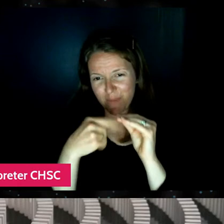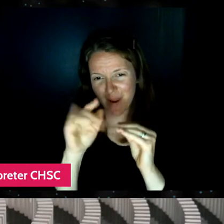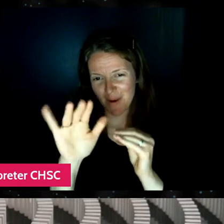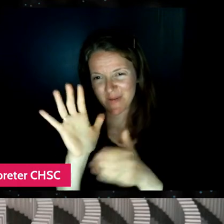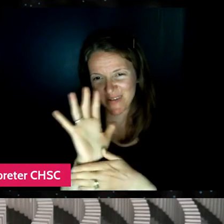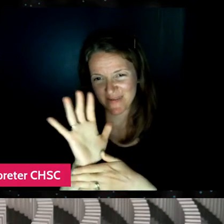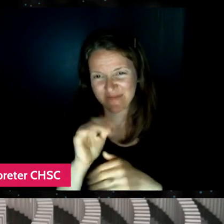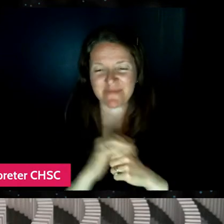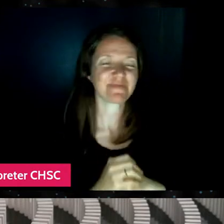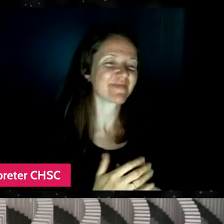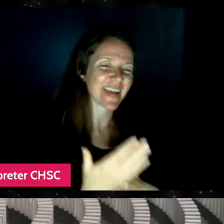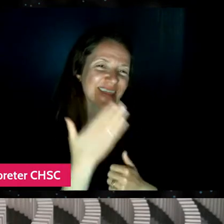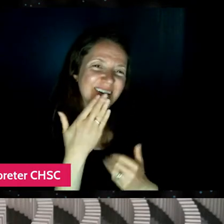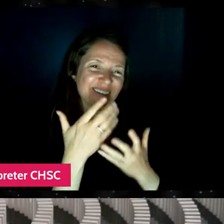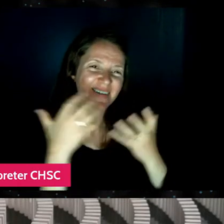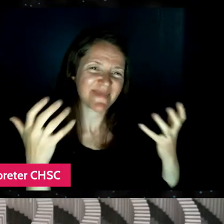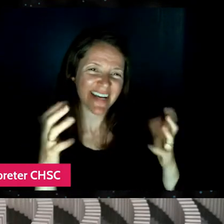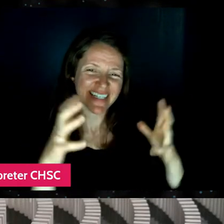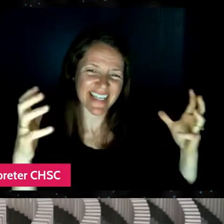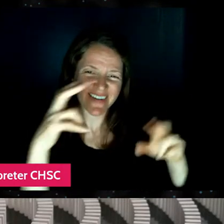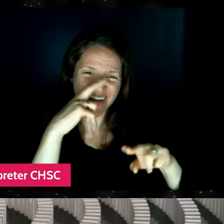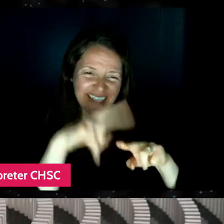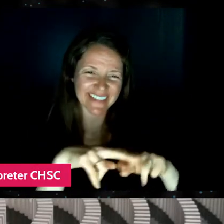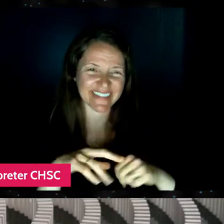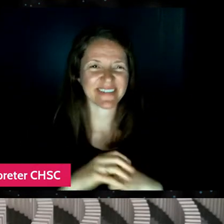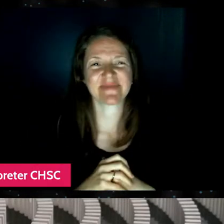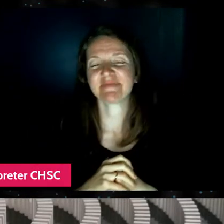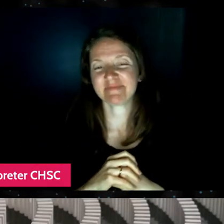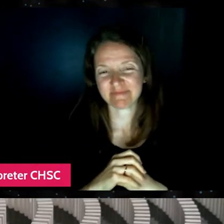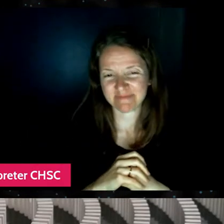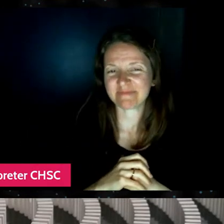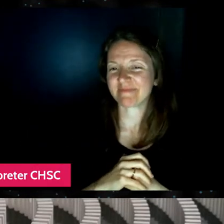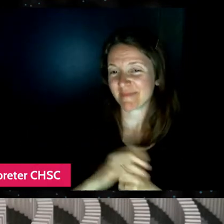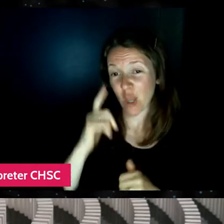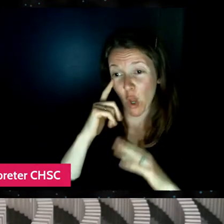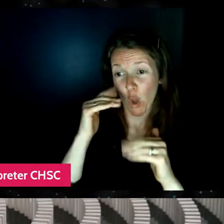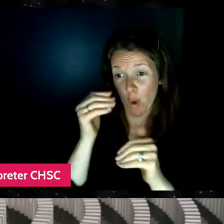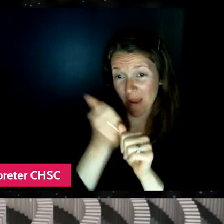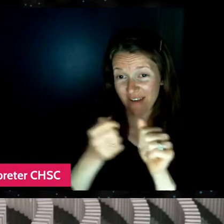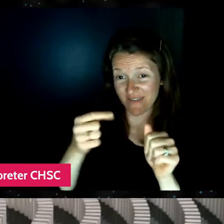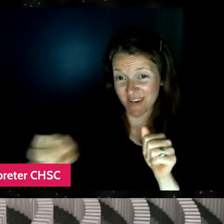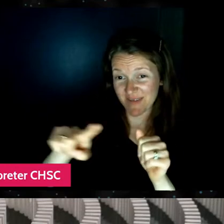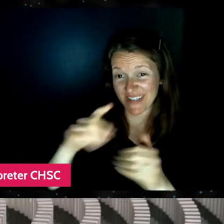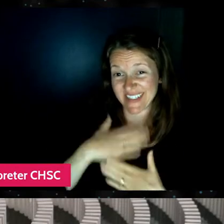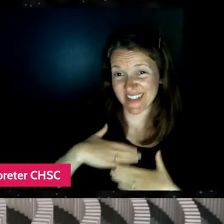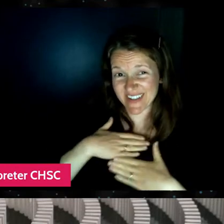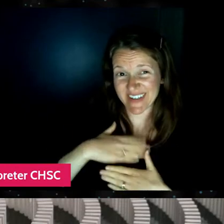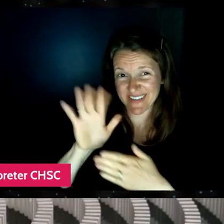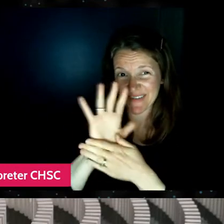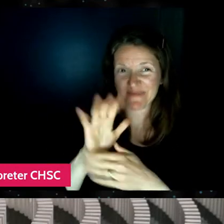Yeah, thank you so much. This was a lot of fun. I hope everybody enjoys it. Awesome.